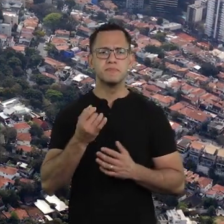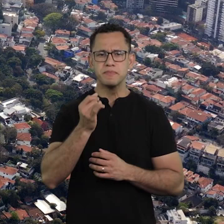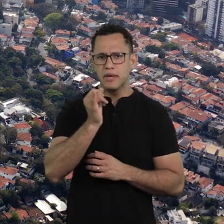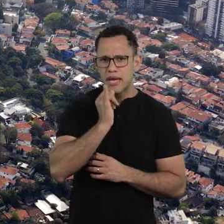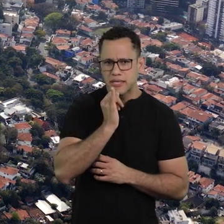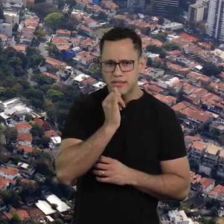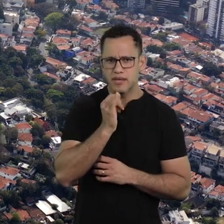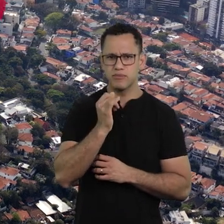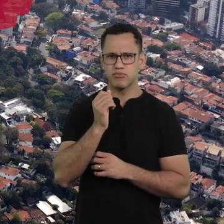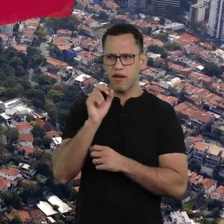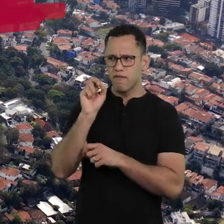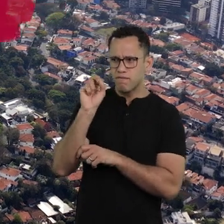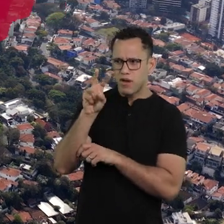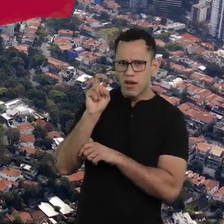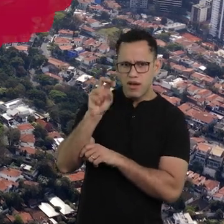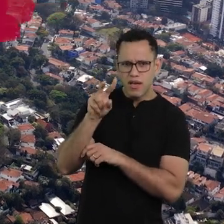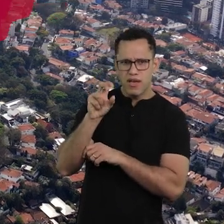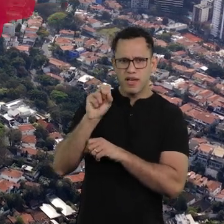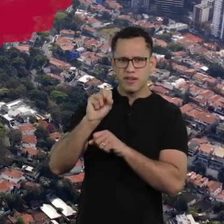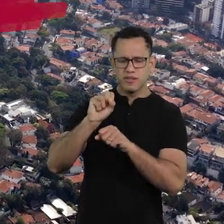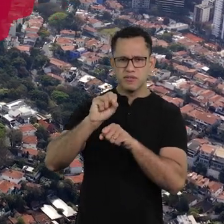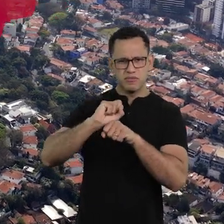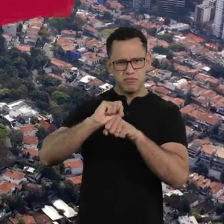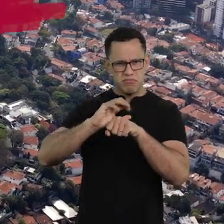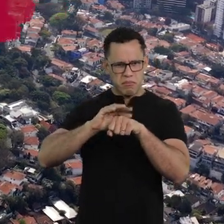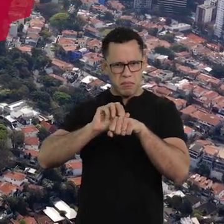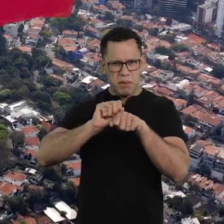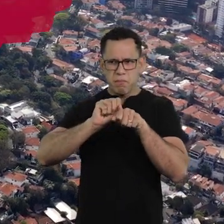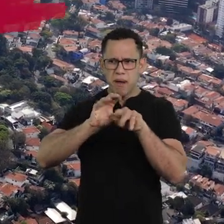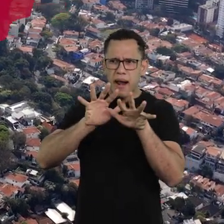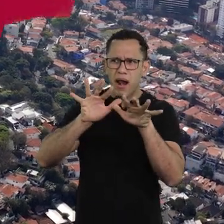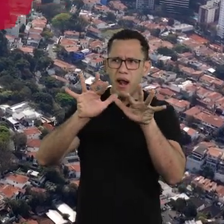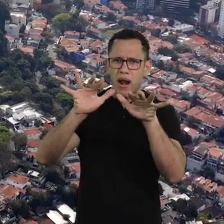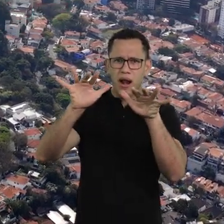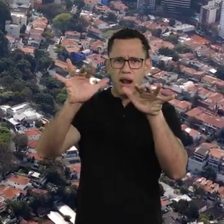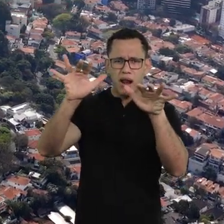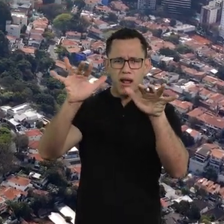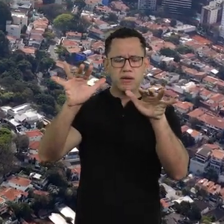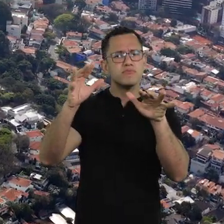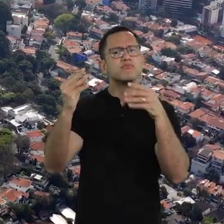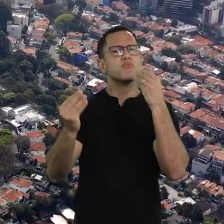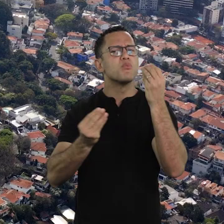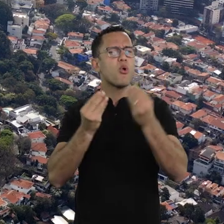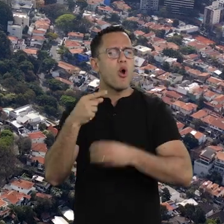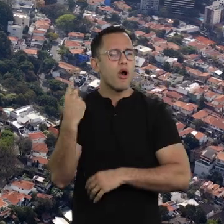What happens when there is a threat in the air? A virus